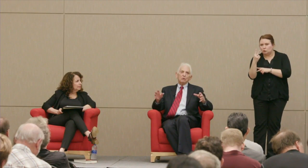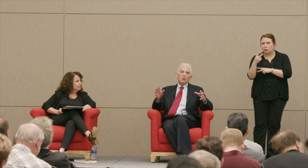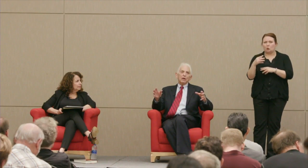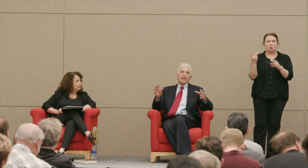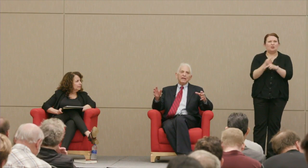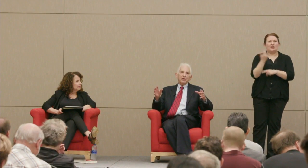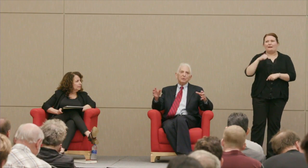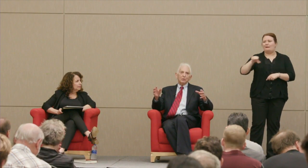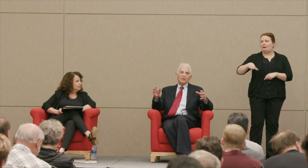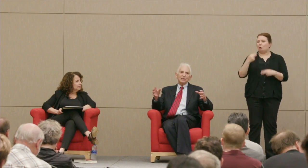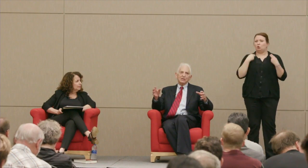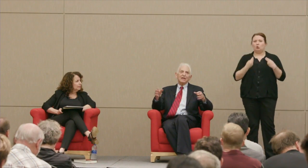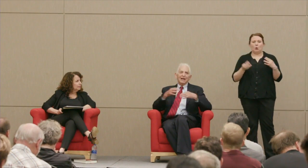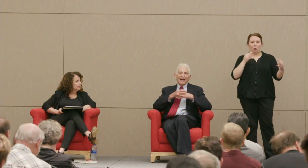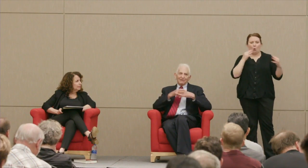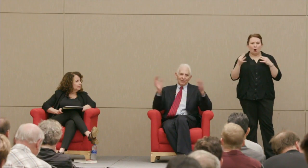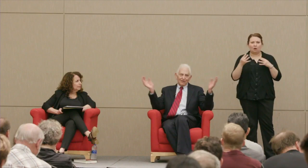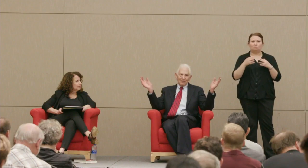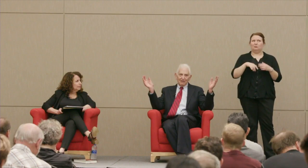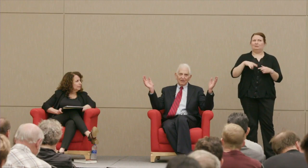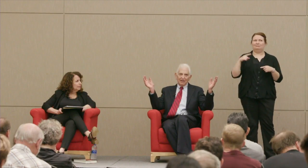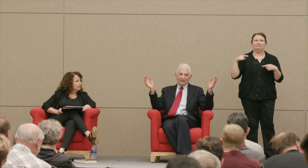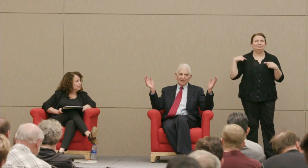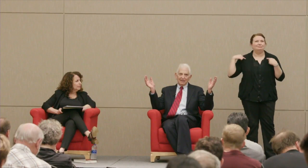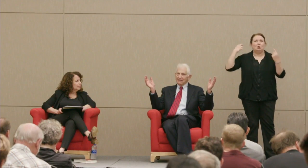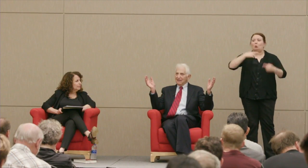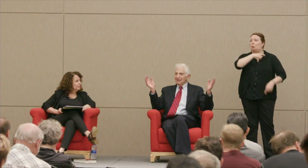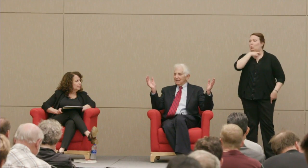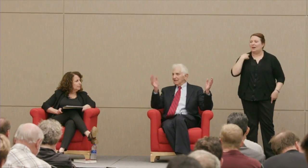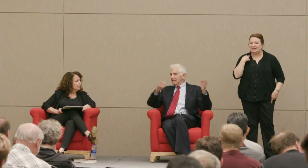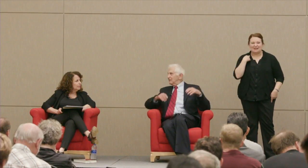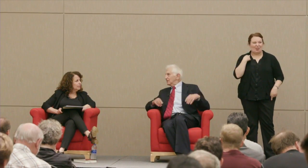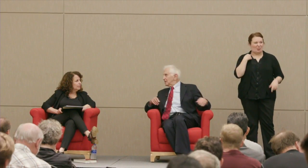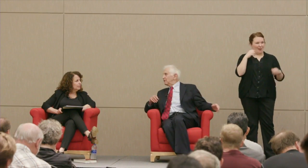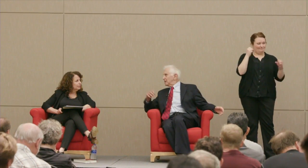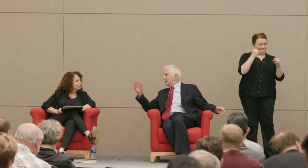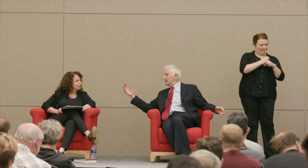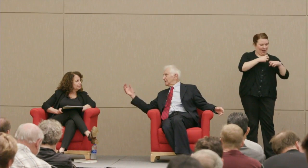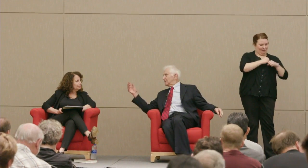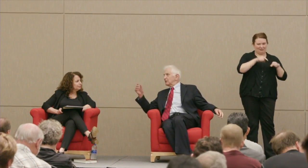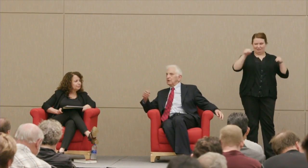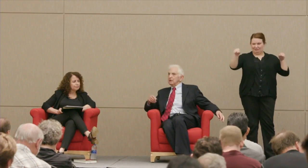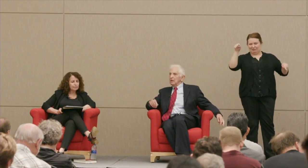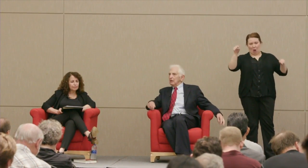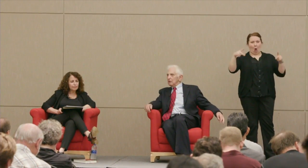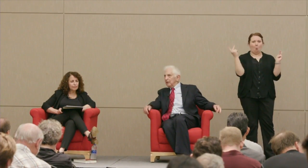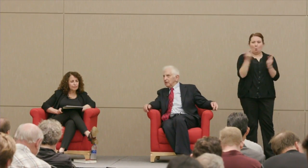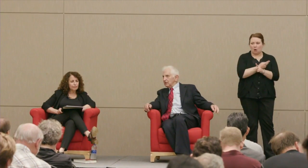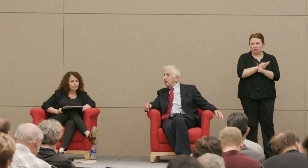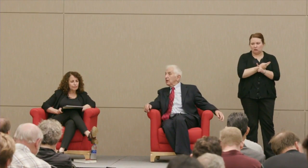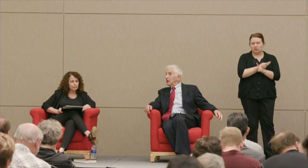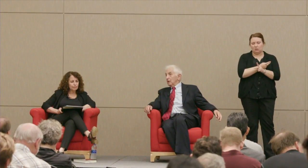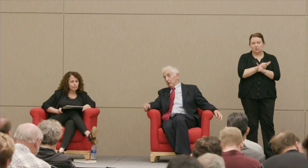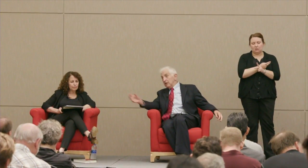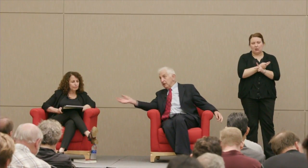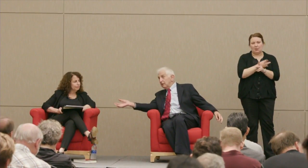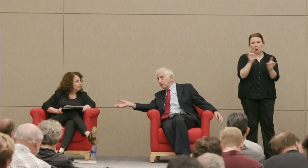war, or any human risks ever of any kind, a different existential crisis, like that